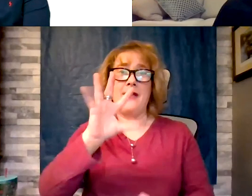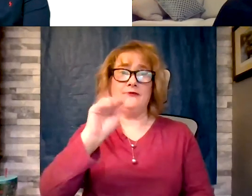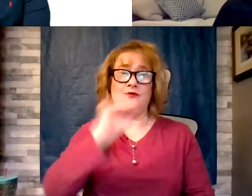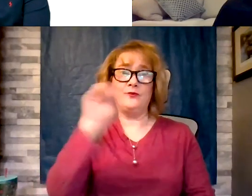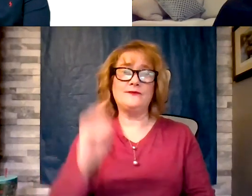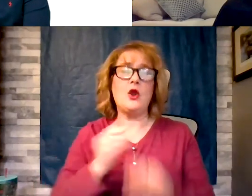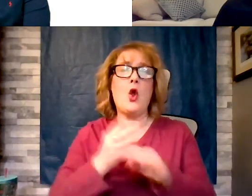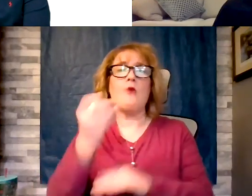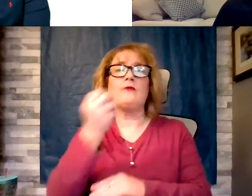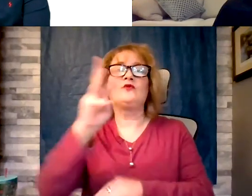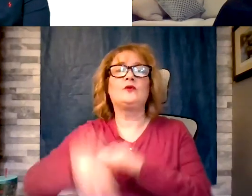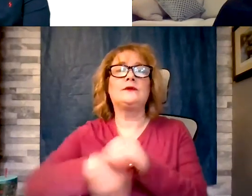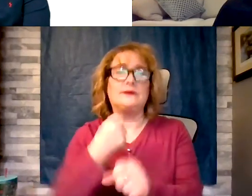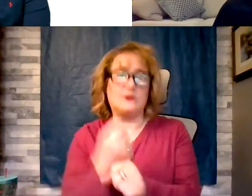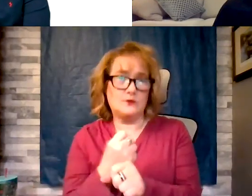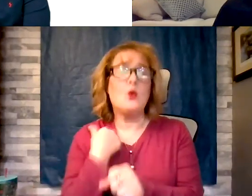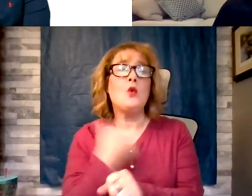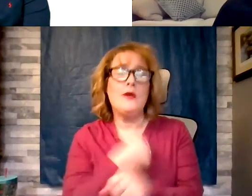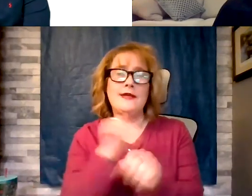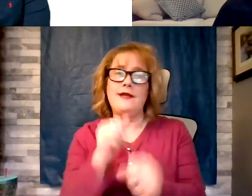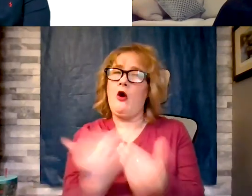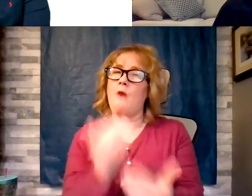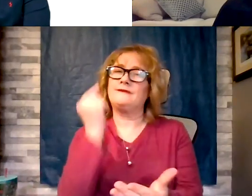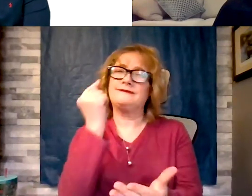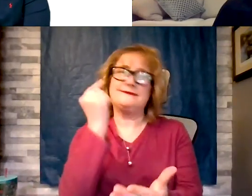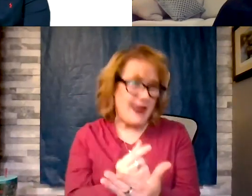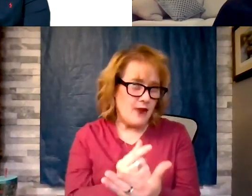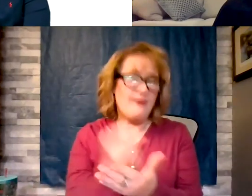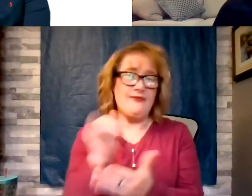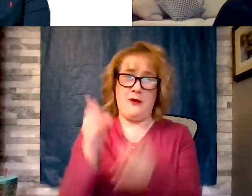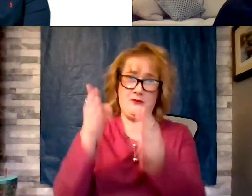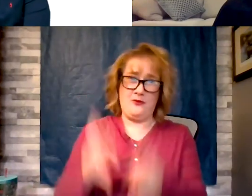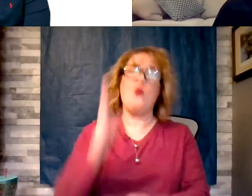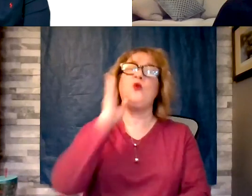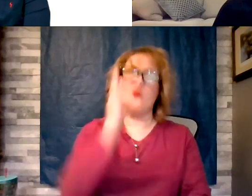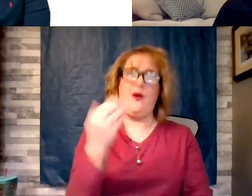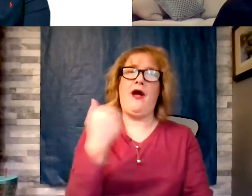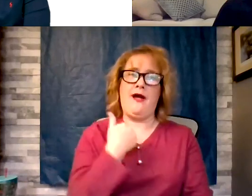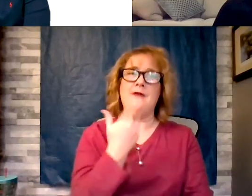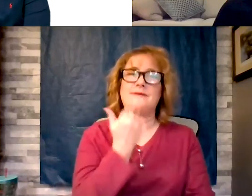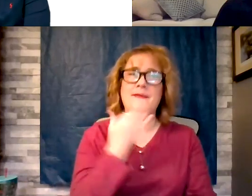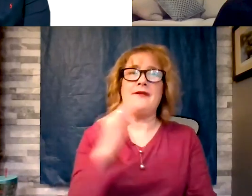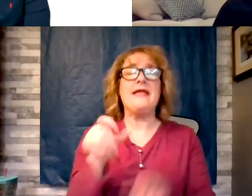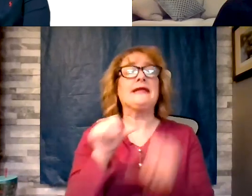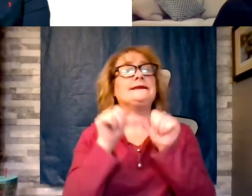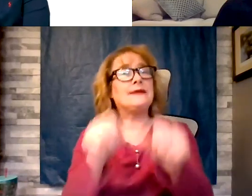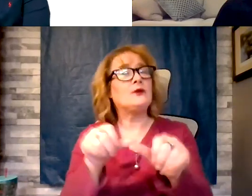guarantee, they are going to get diabetes if they continue going down that same course and identifying these factors,